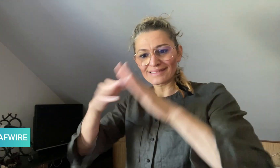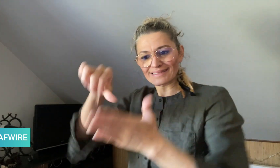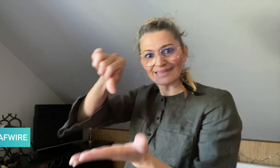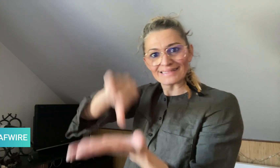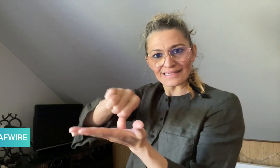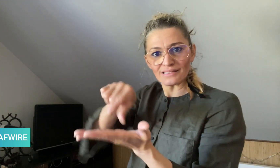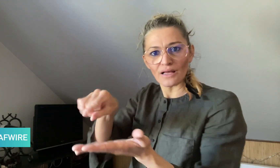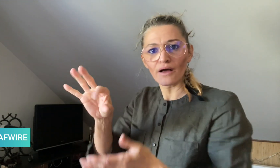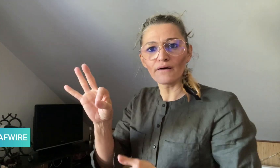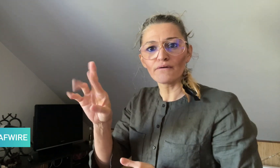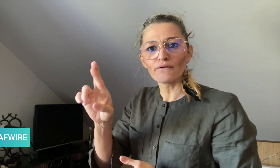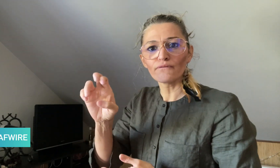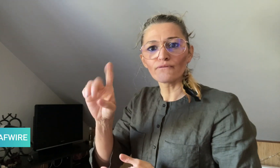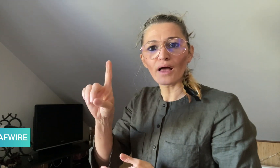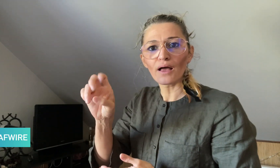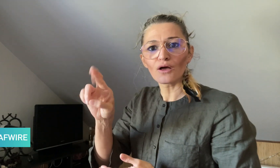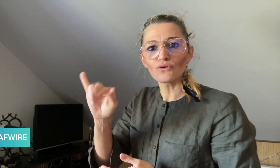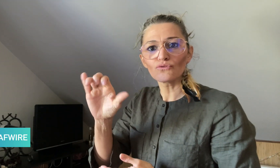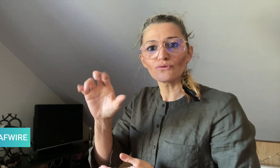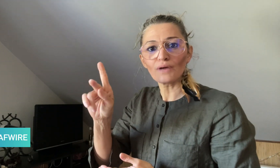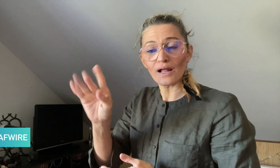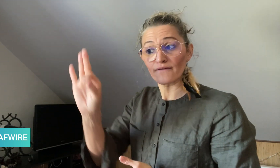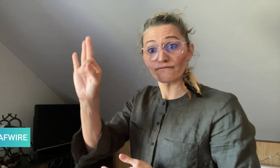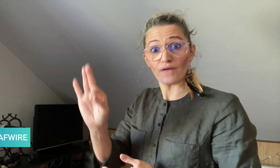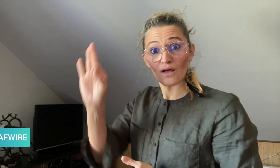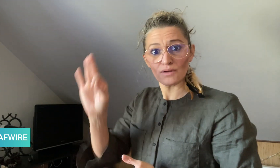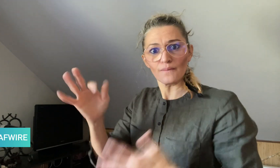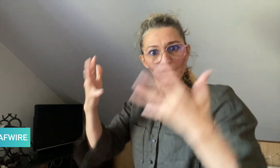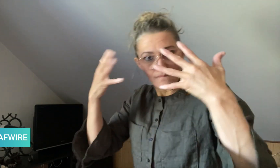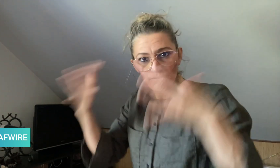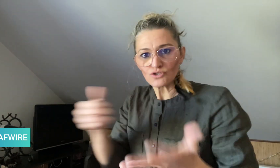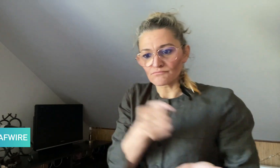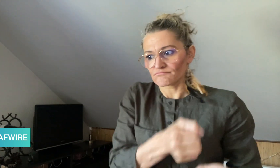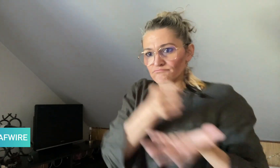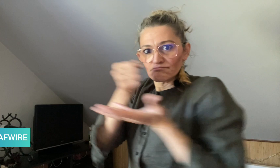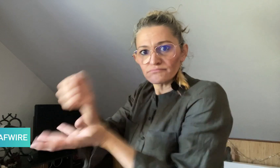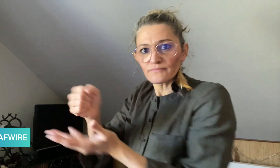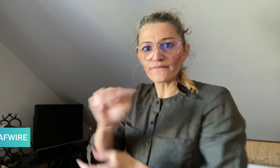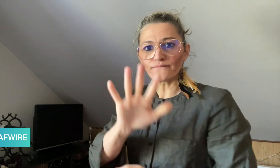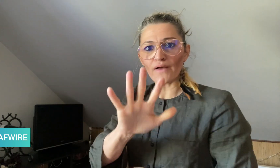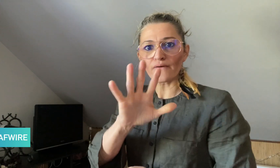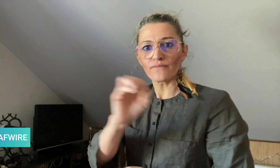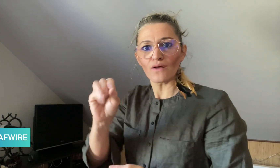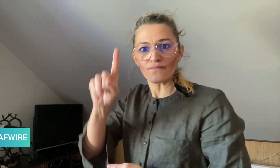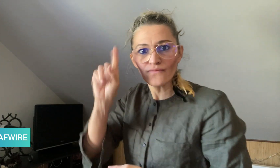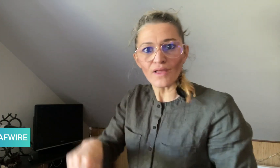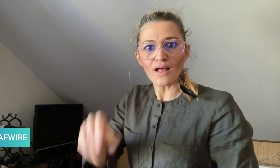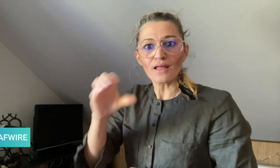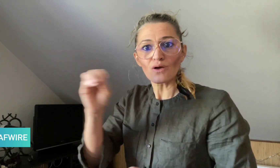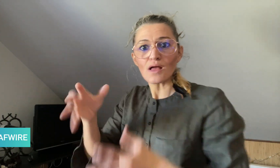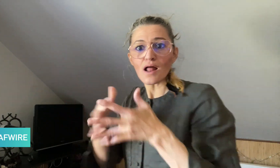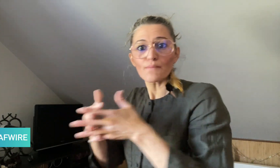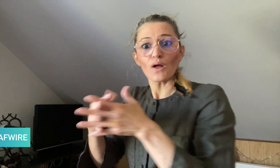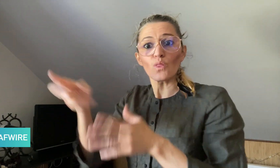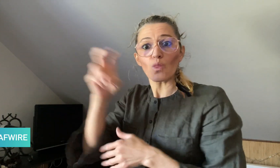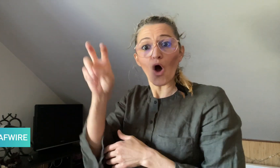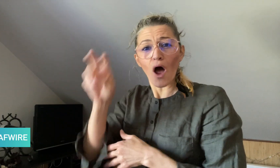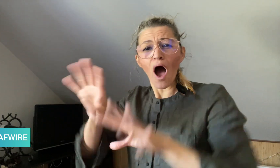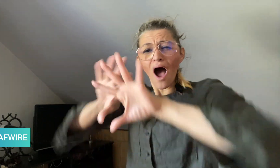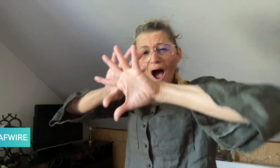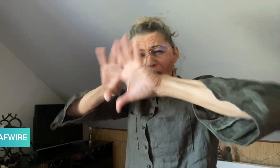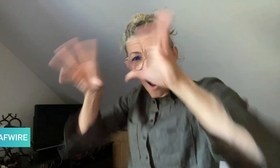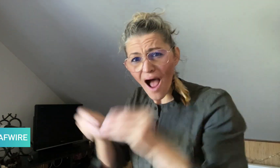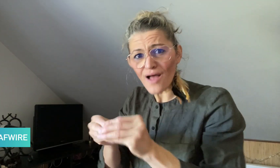received $500,000 from the City of Frederick making